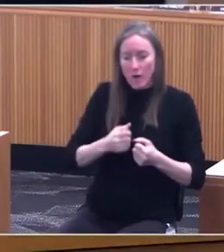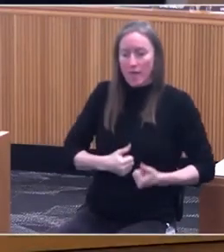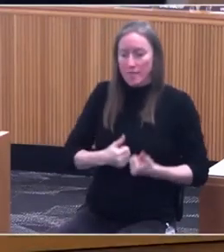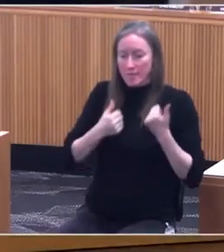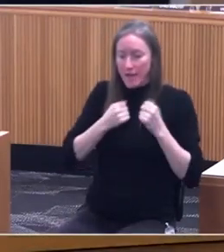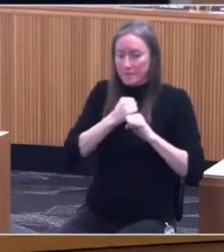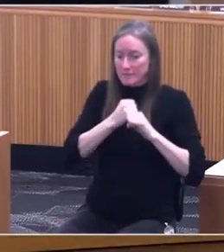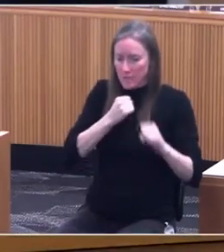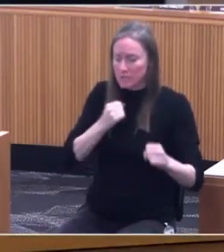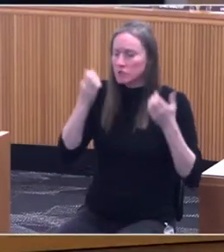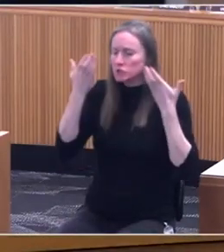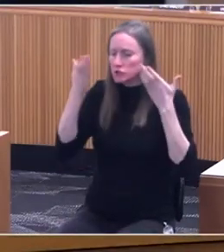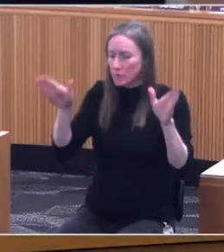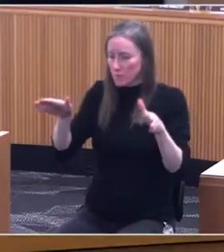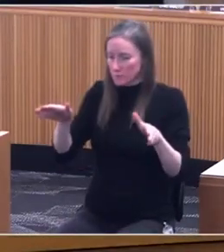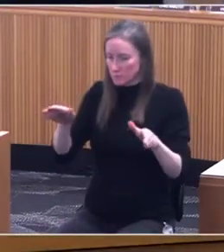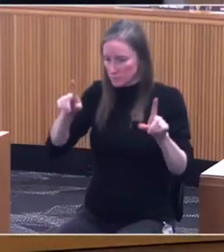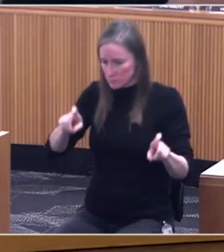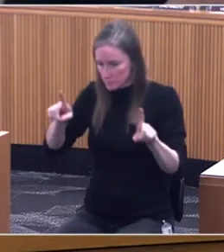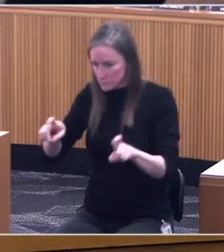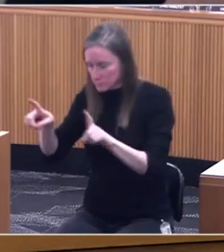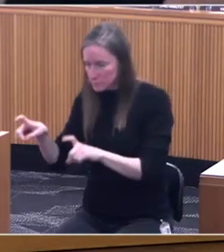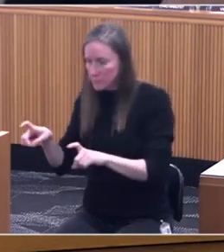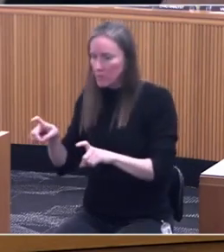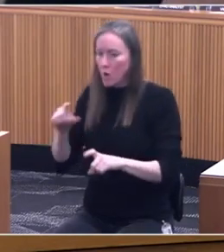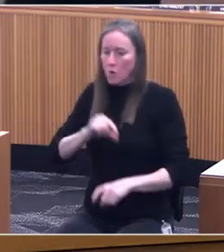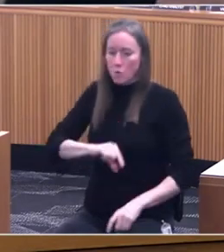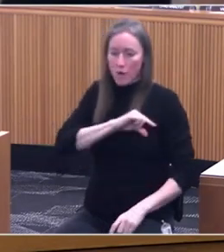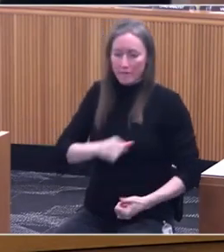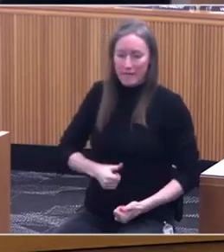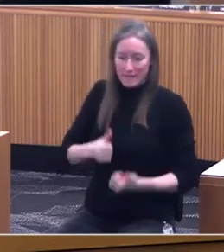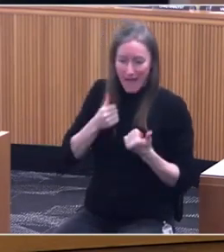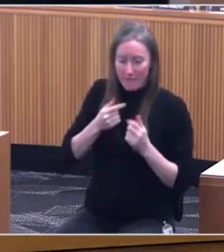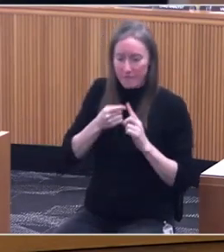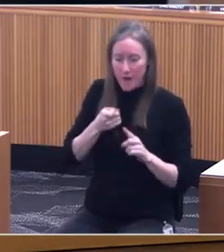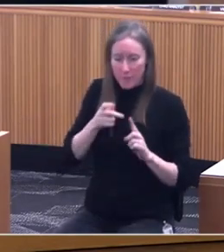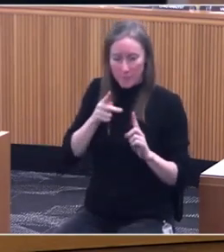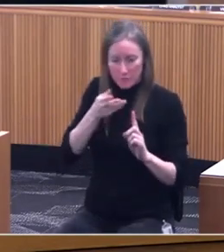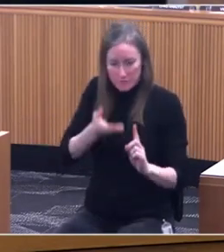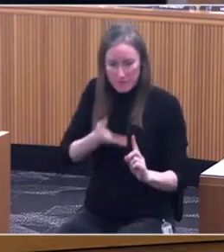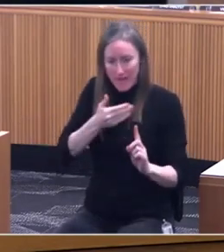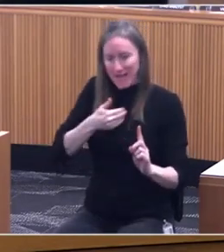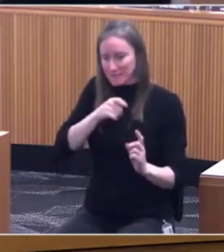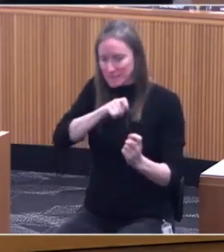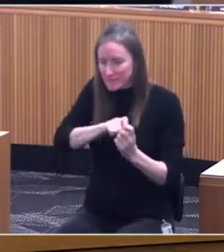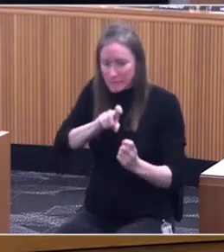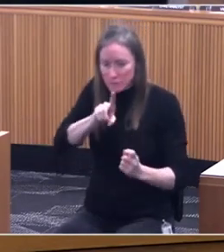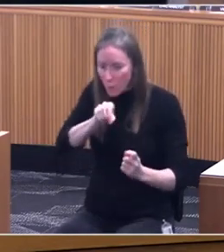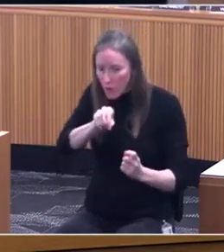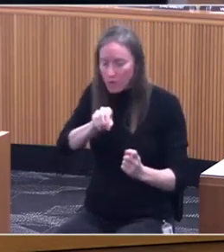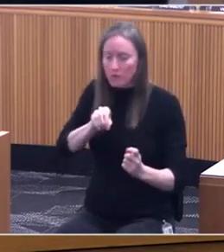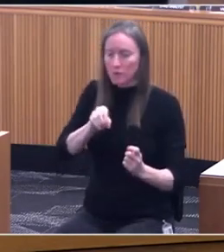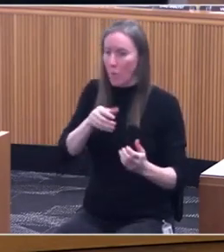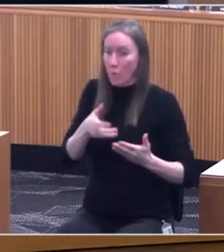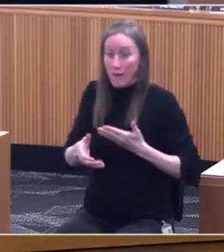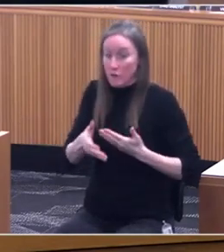of what the quality of life of someone who has a certain disorder, whether or not that person who's entering the survey has that disorder.